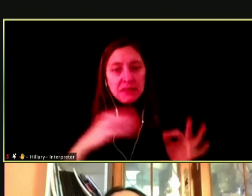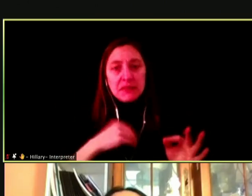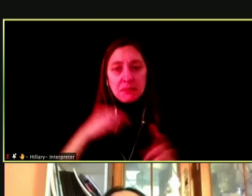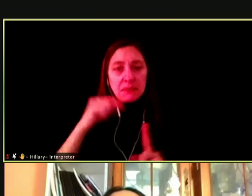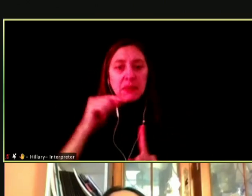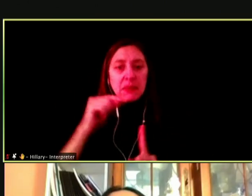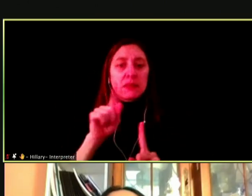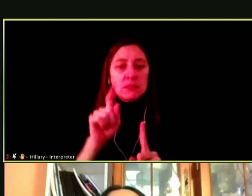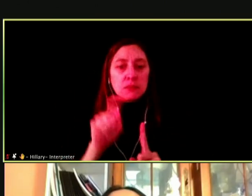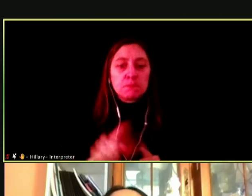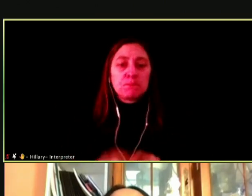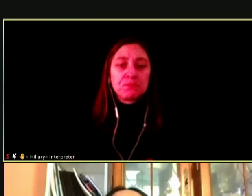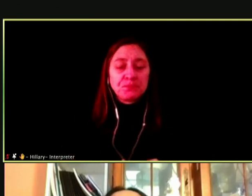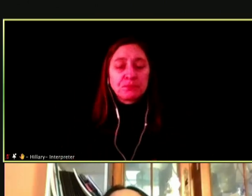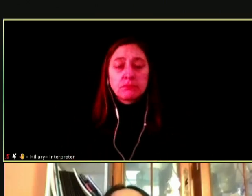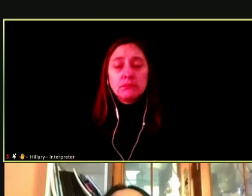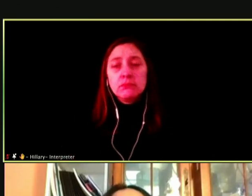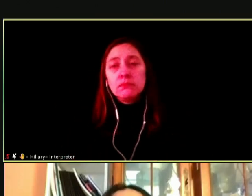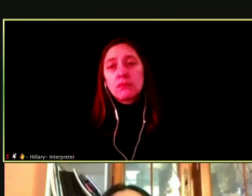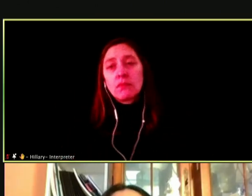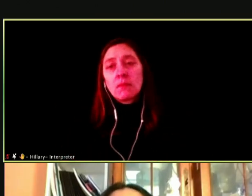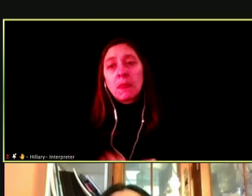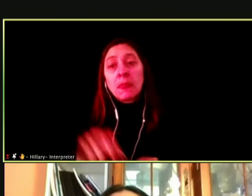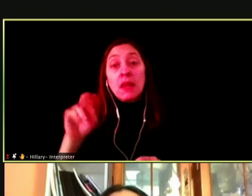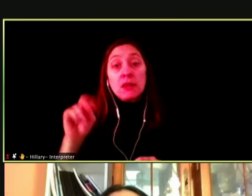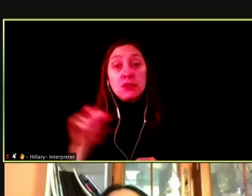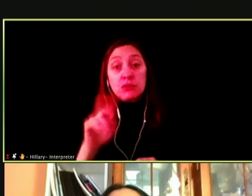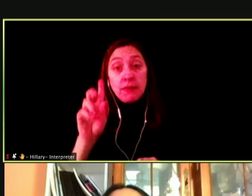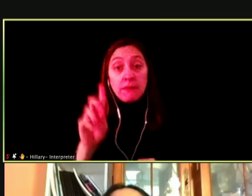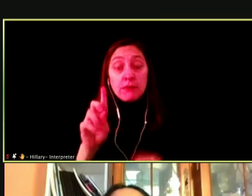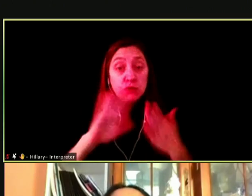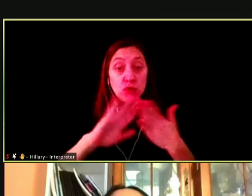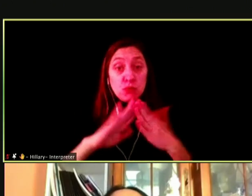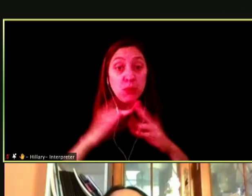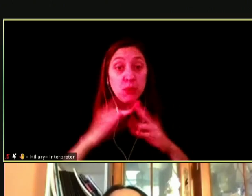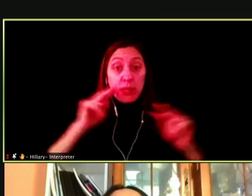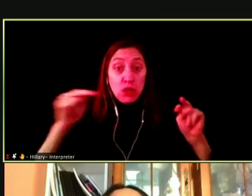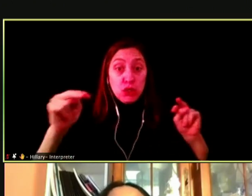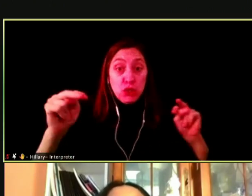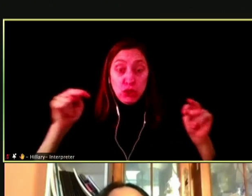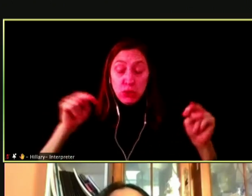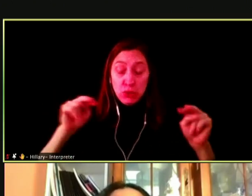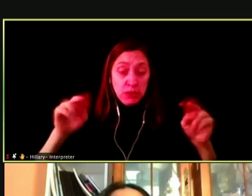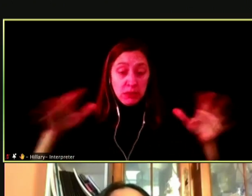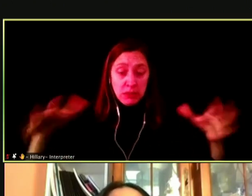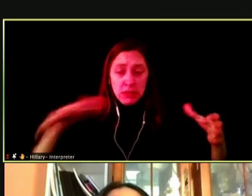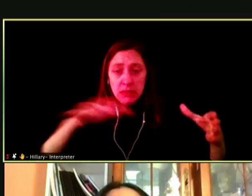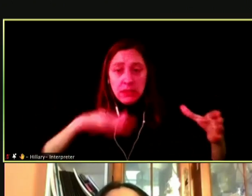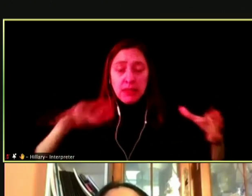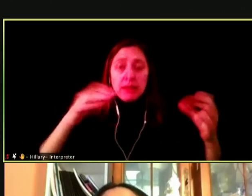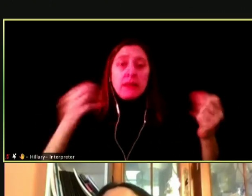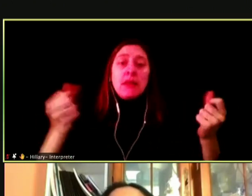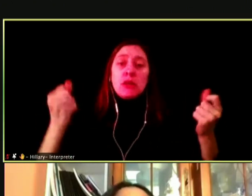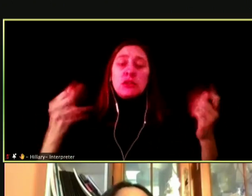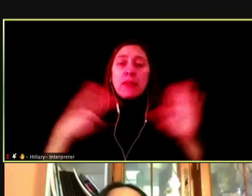WHETHER YOU LOOK AT THE COMMUNITY, THERE IS OFTEN A LOTTO STIGMA IN TERMS OF.